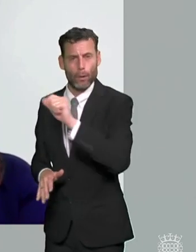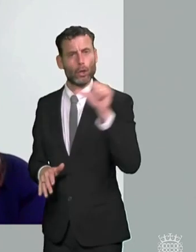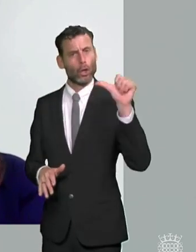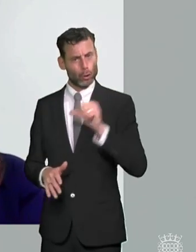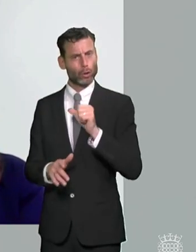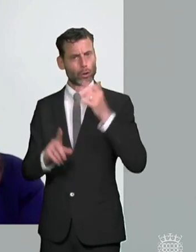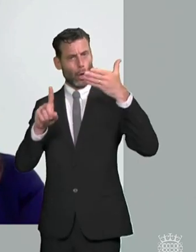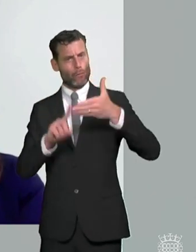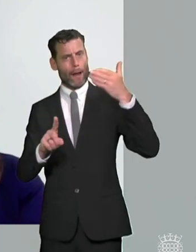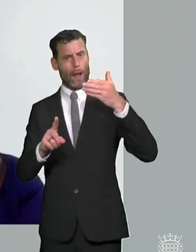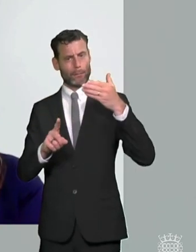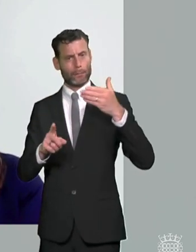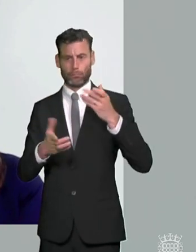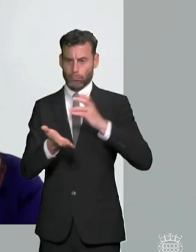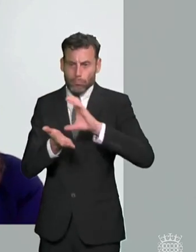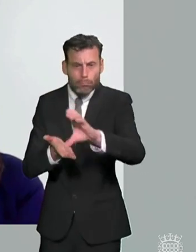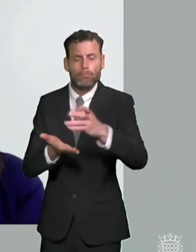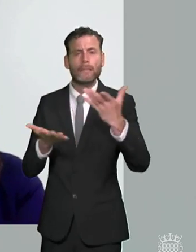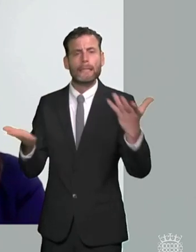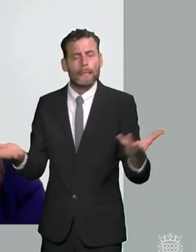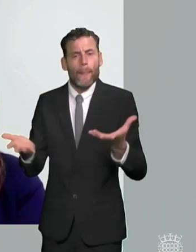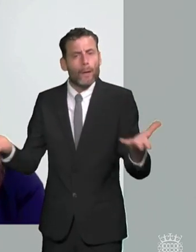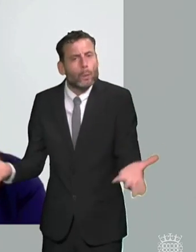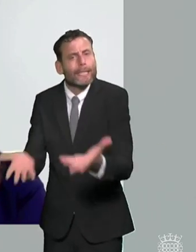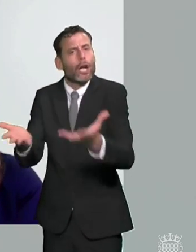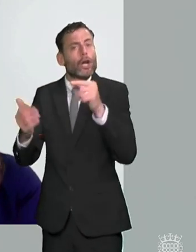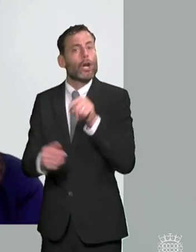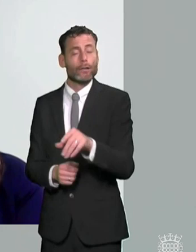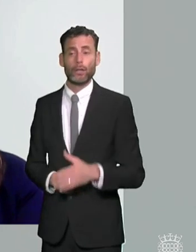already exist under the equality act in terms of that duty to make reasonable adjustments